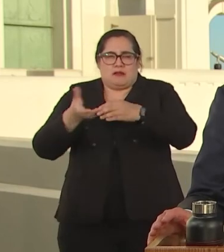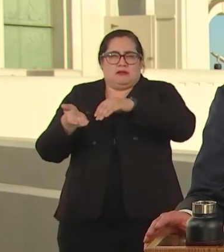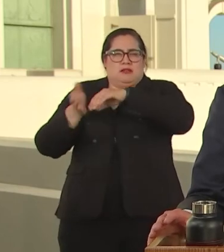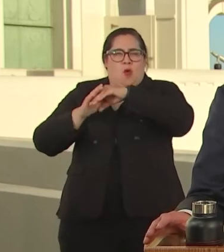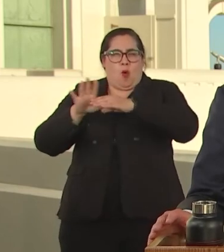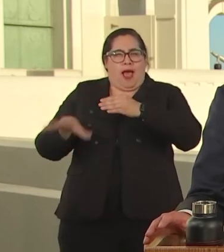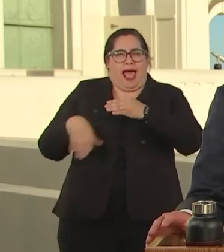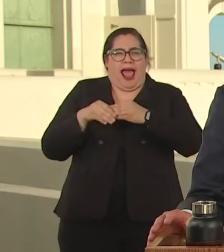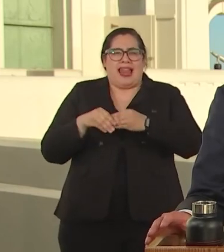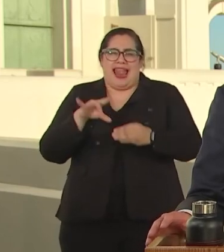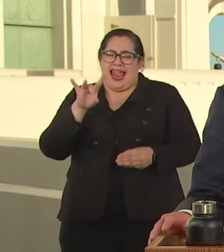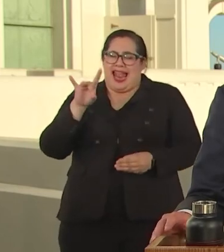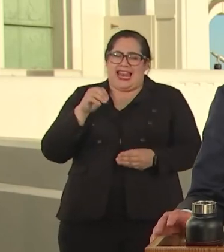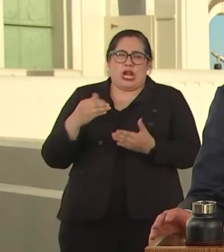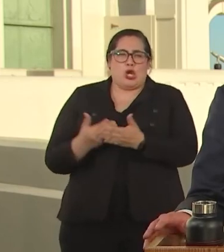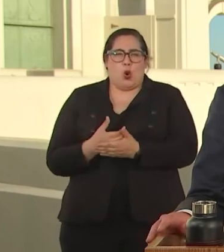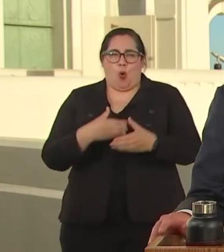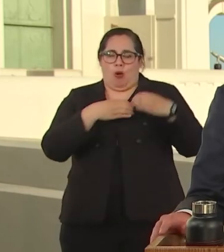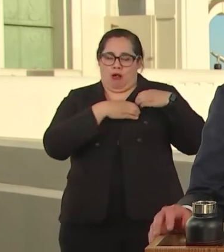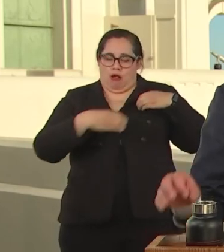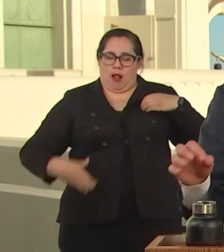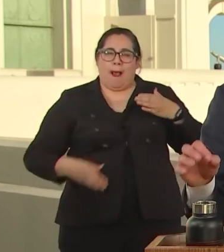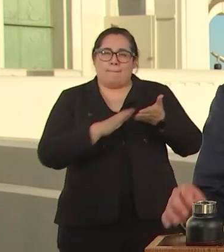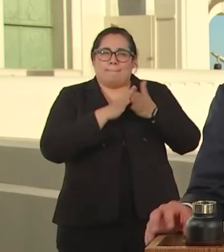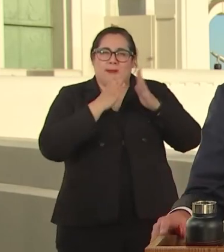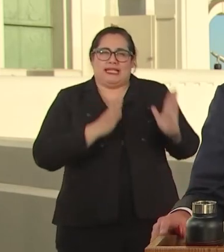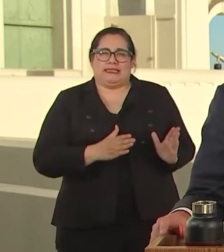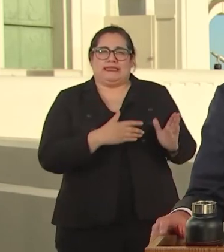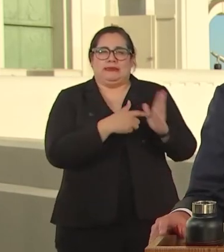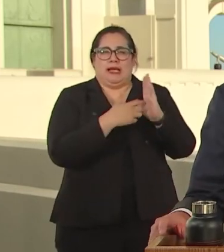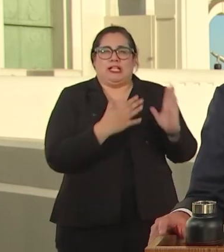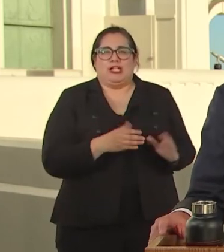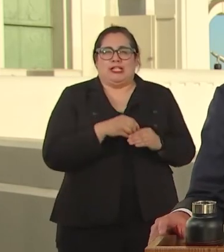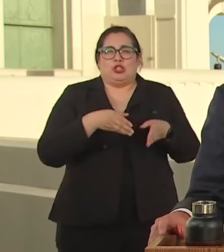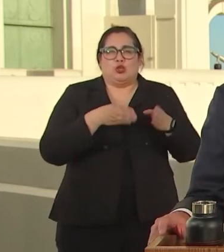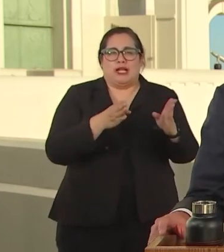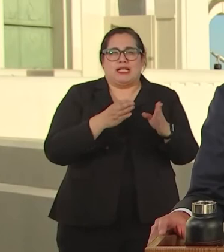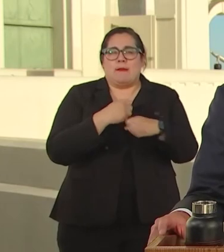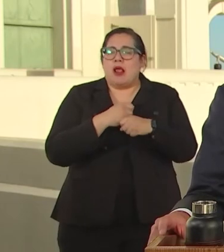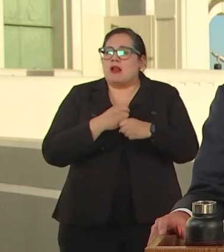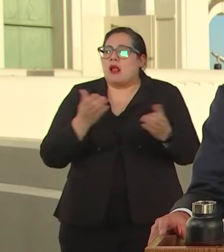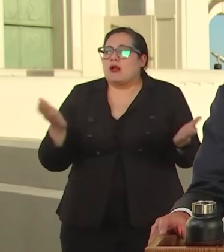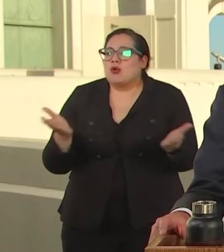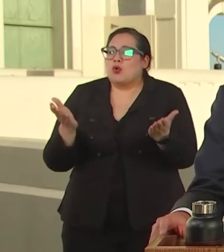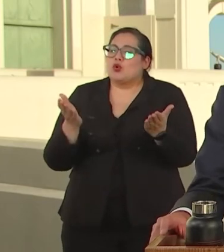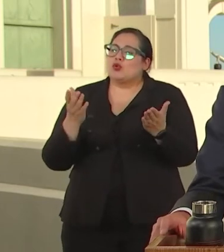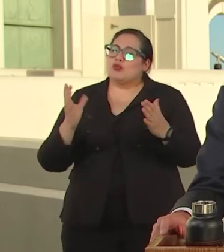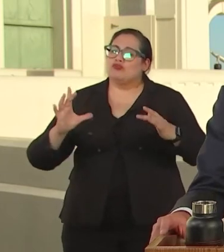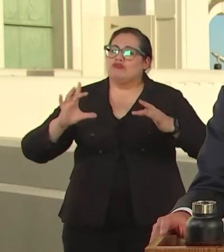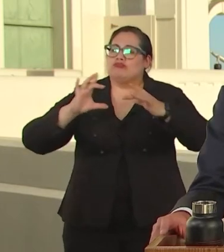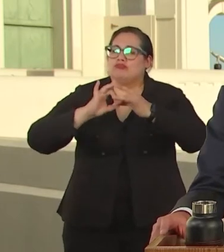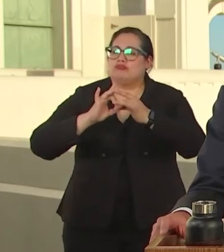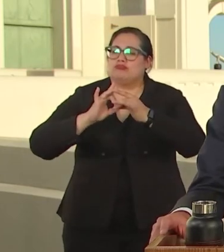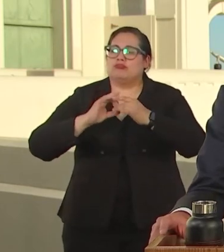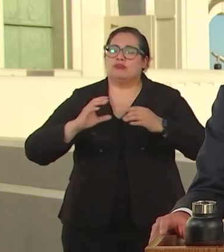OF 80 NEW PEACE AMBASSADORS TO THE STREETS. HEALING, COMES FROM CONNECTION.